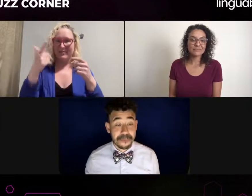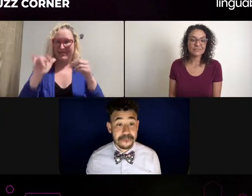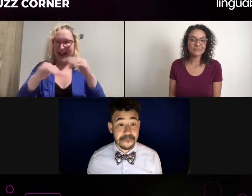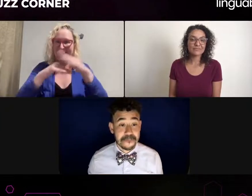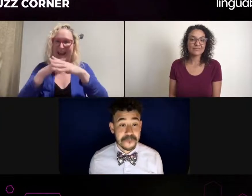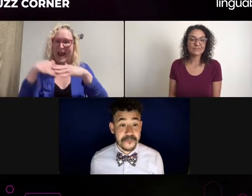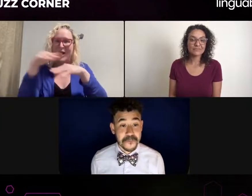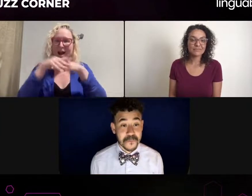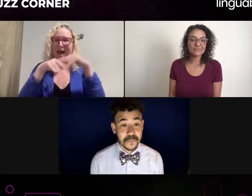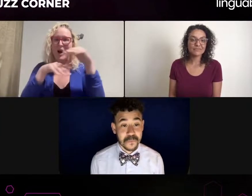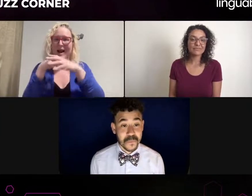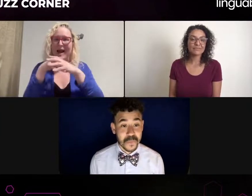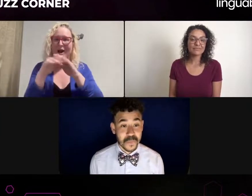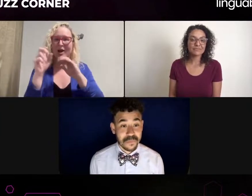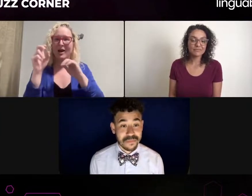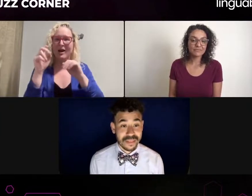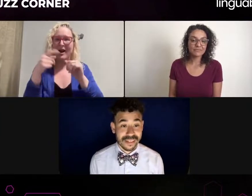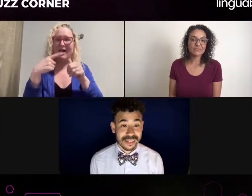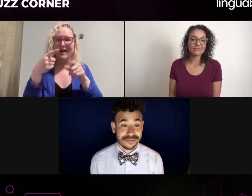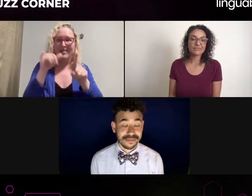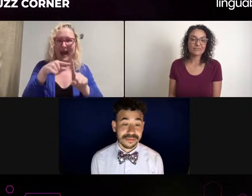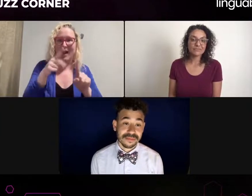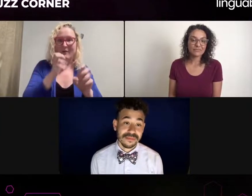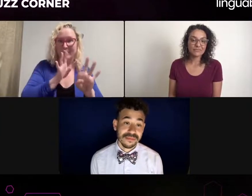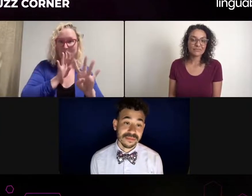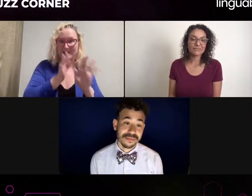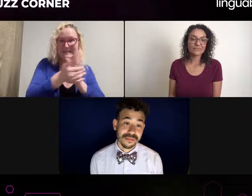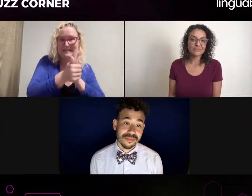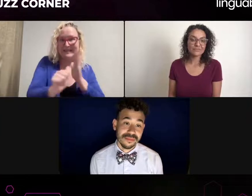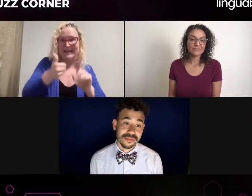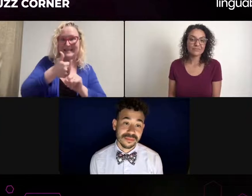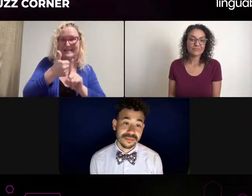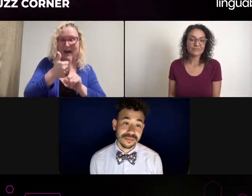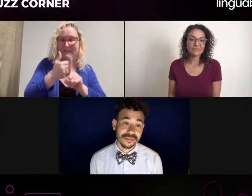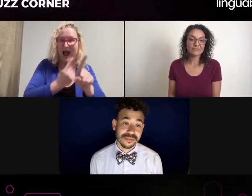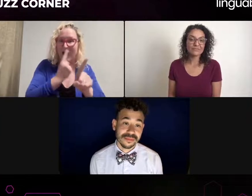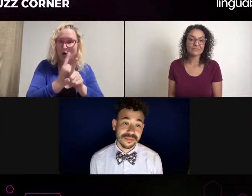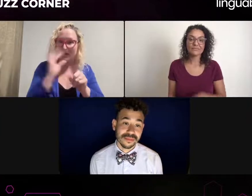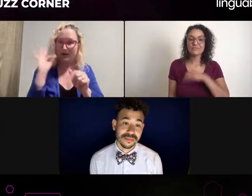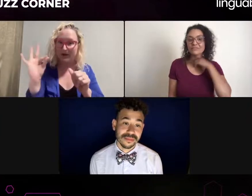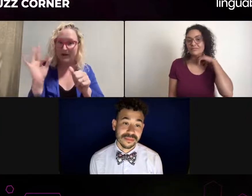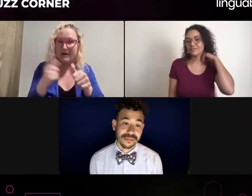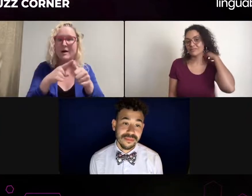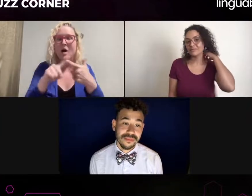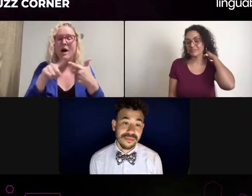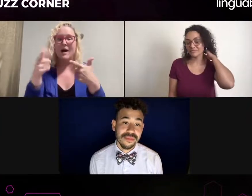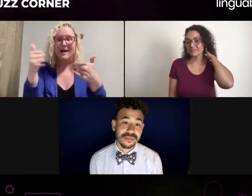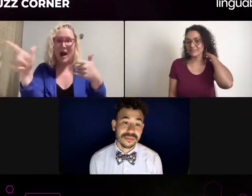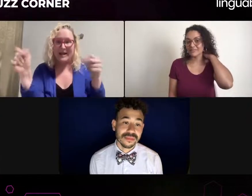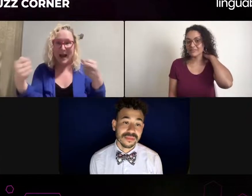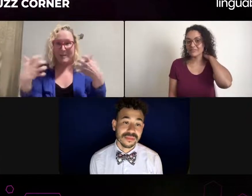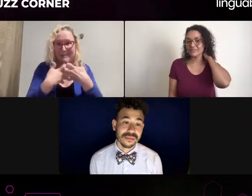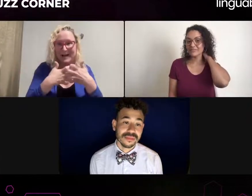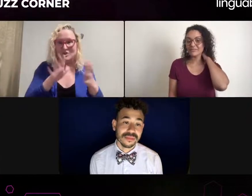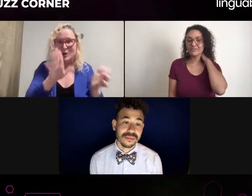They'll let me know. Often I'll be like, "Oh, that's that's not what I meant exactly." Then we'll share some feedback. We'll make adjustments for the future if if needed.